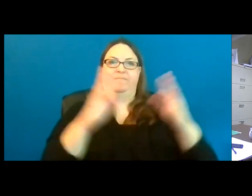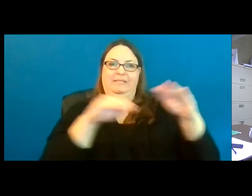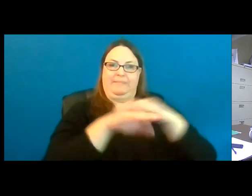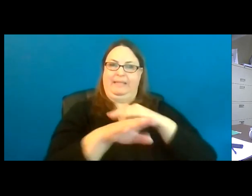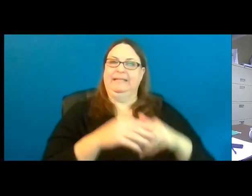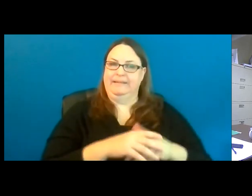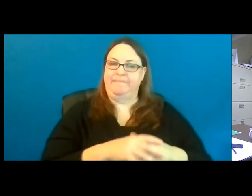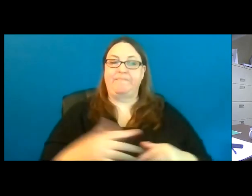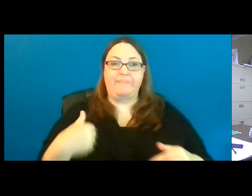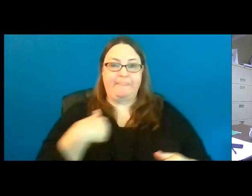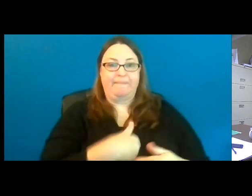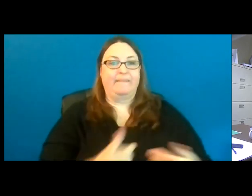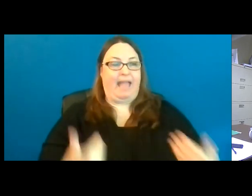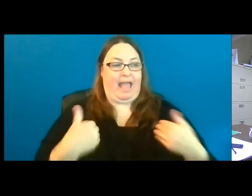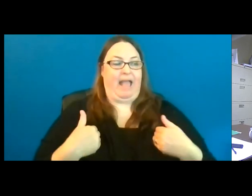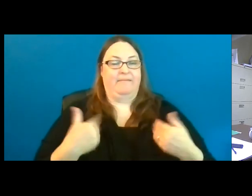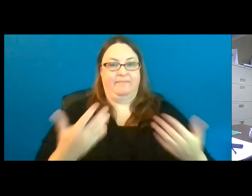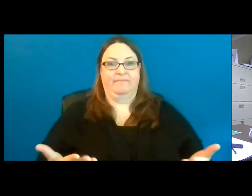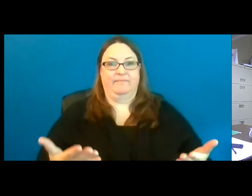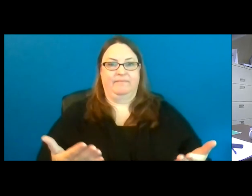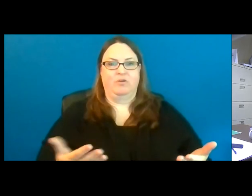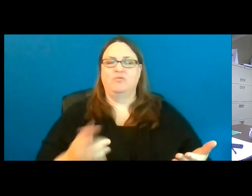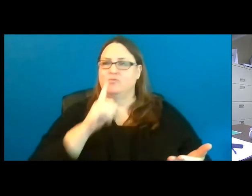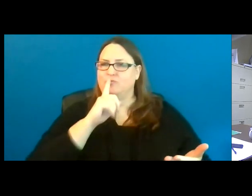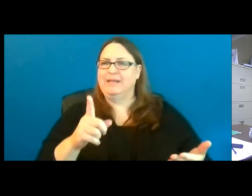This has really been statewide.